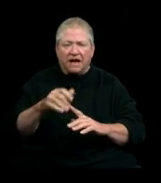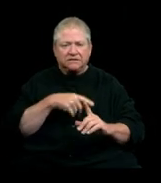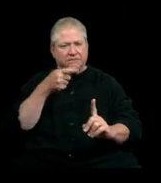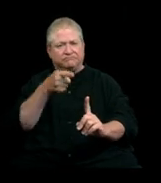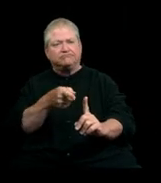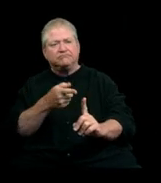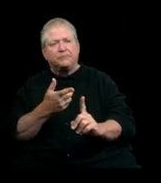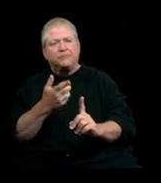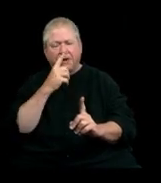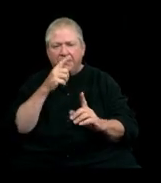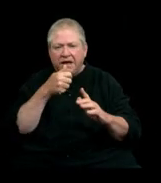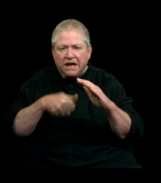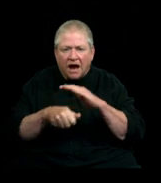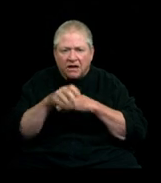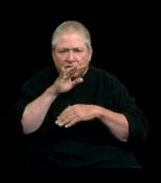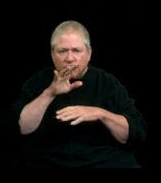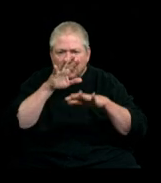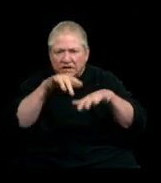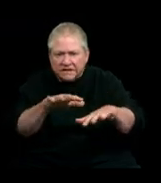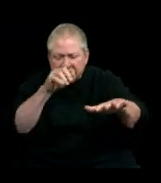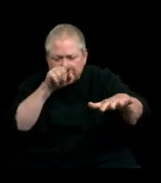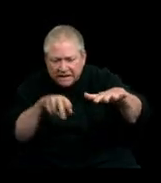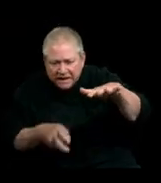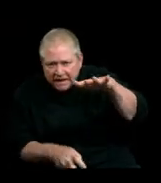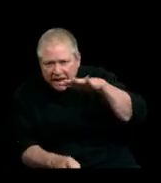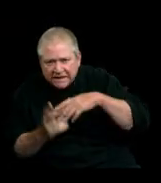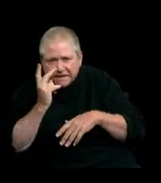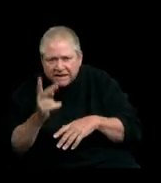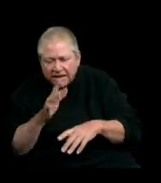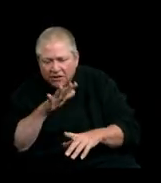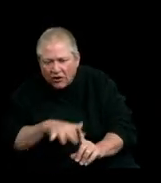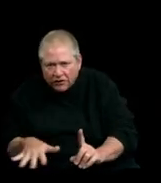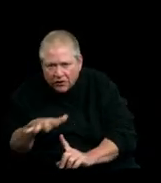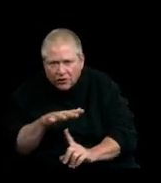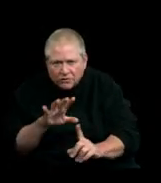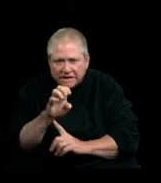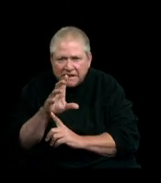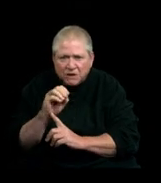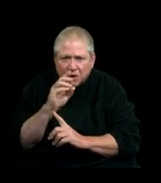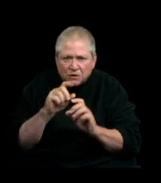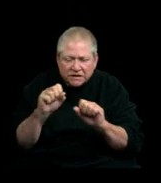Being undersea and getting to see all of those ecosystems firsthand is what really keeps me going